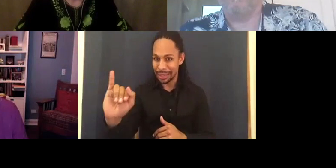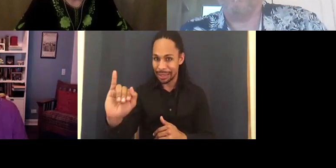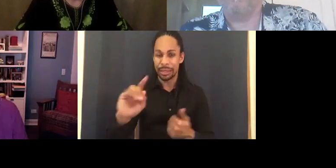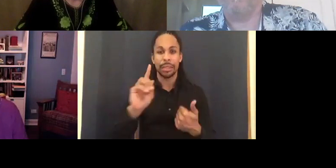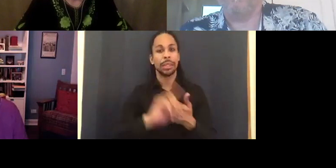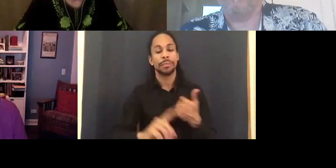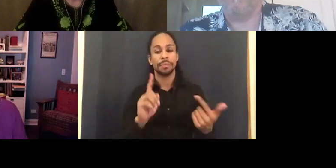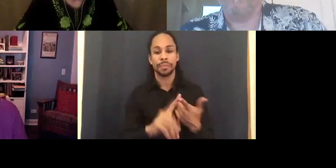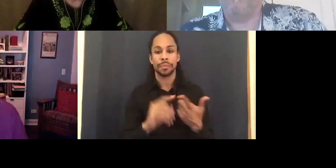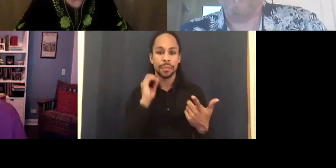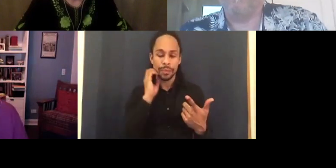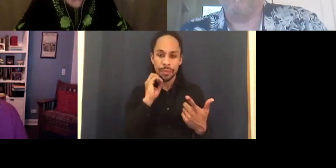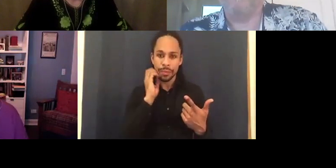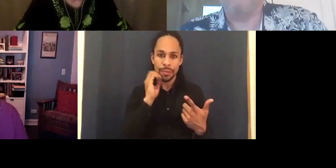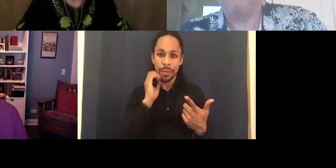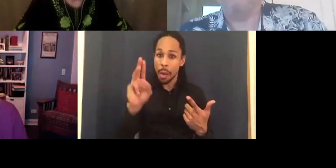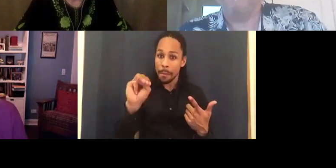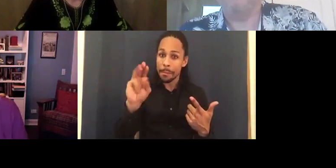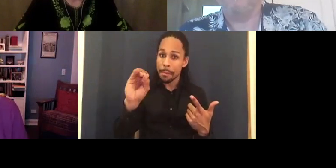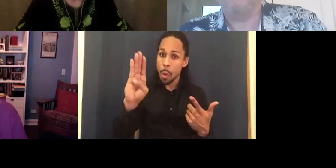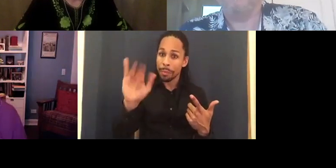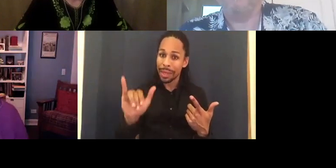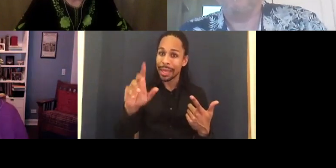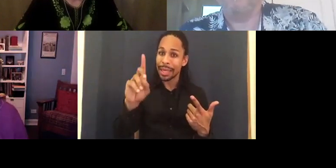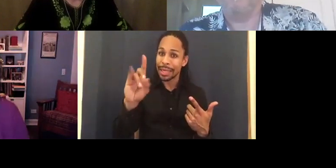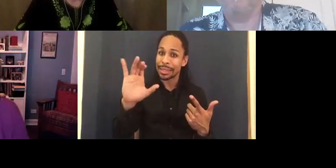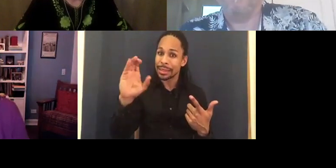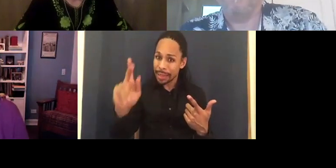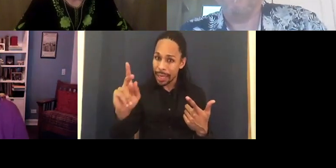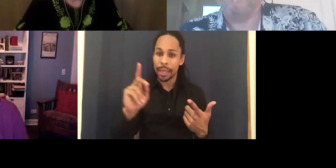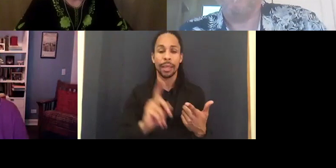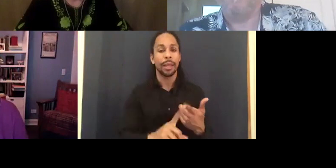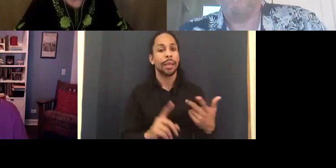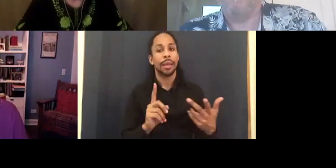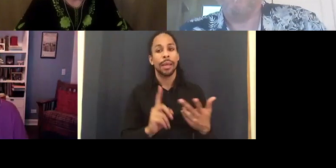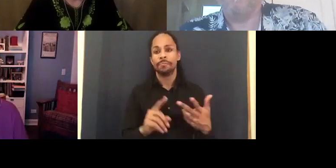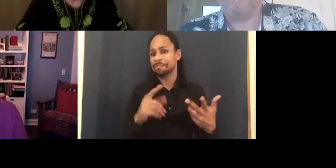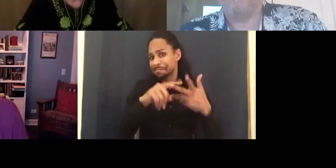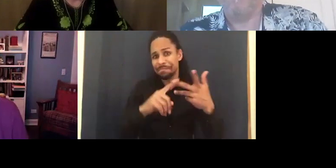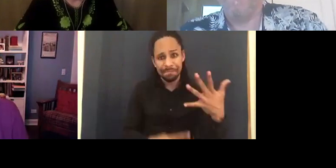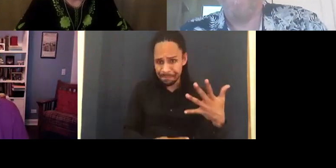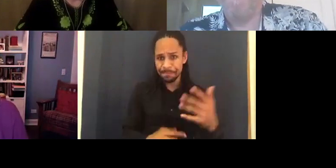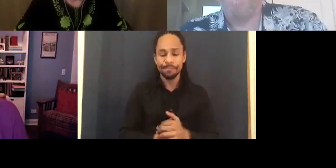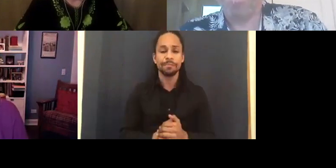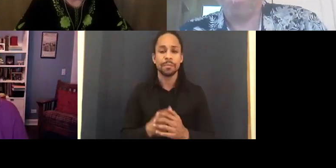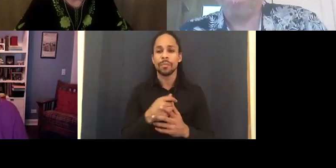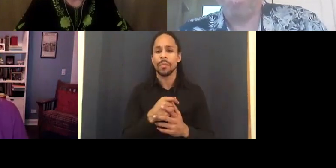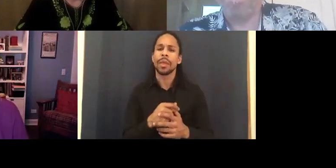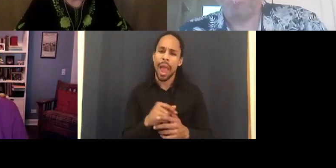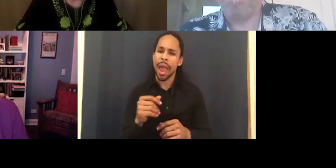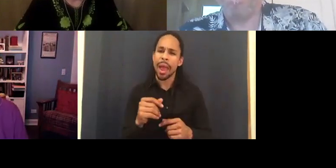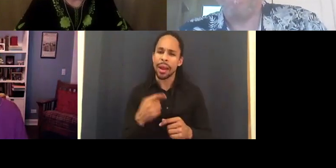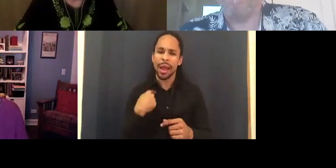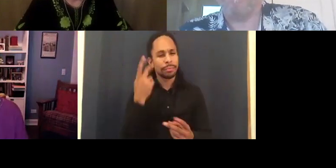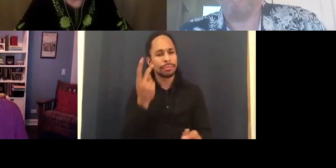was -- Moby Dick, and et cetera. The one that I finally saw would